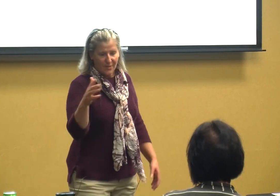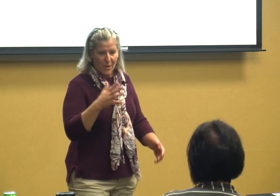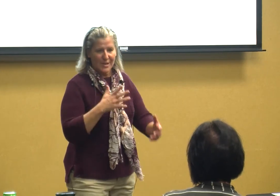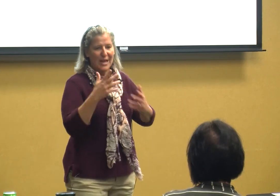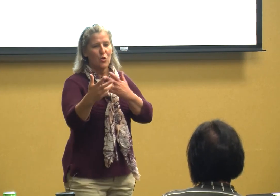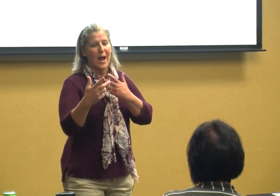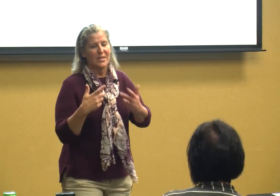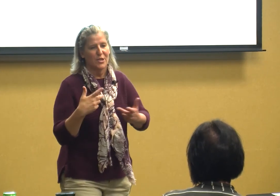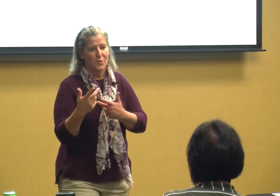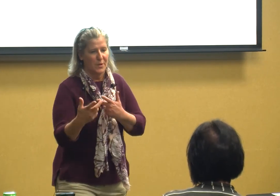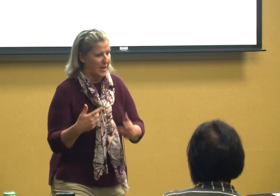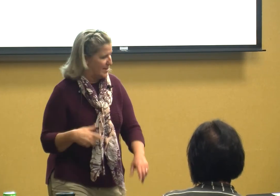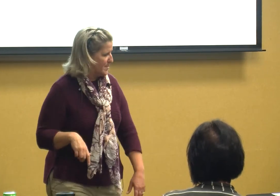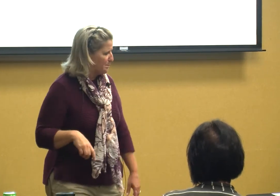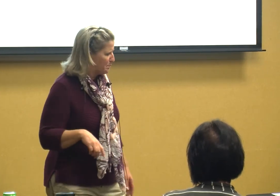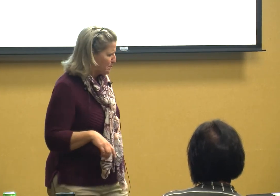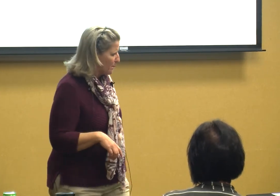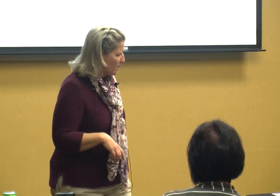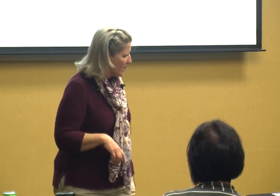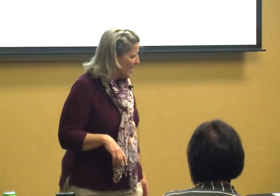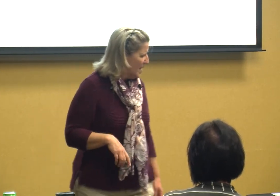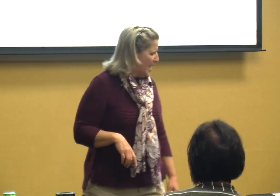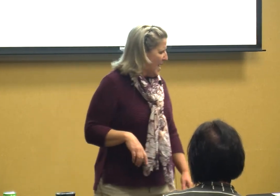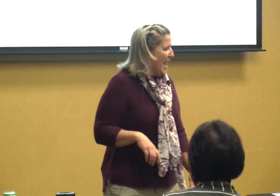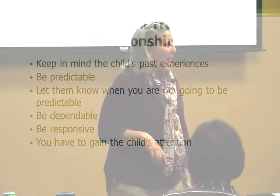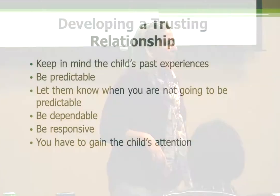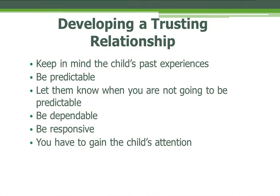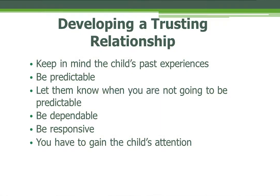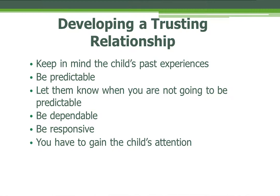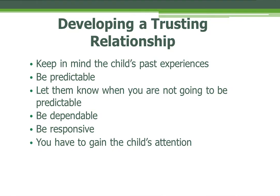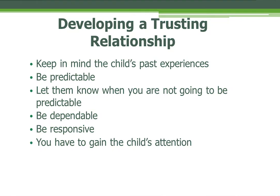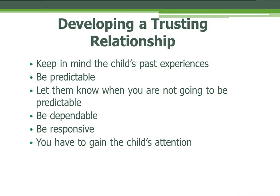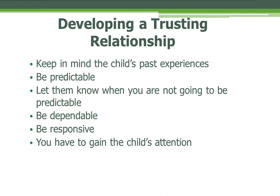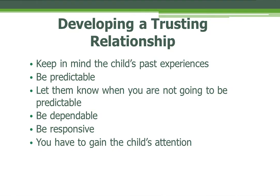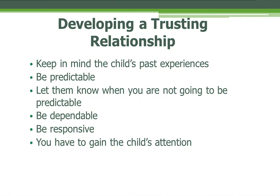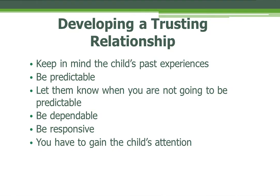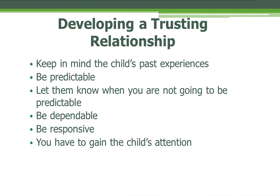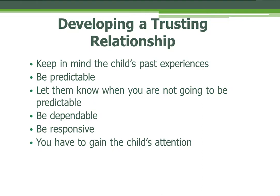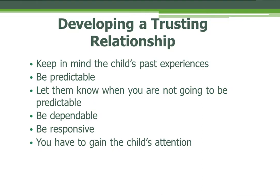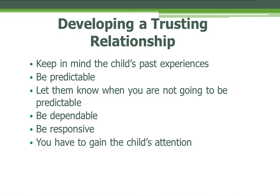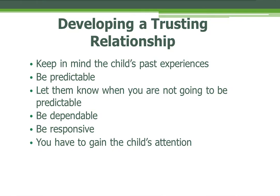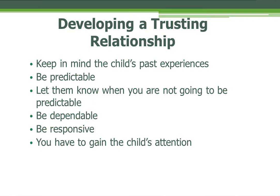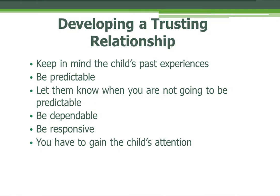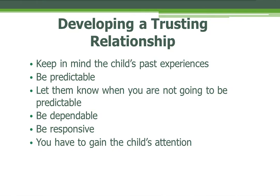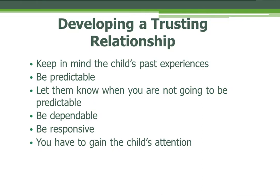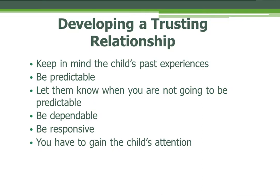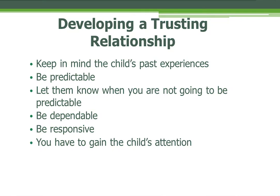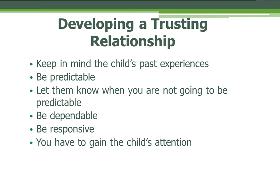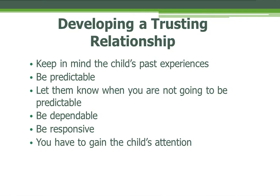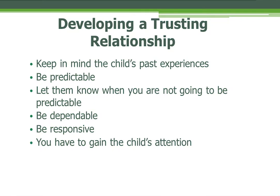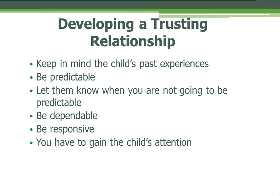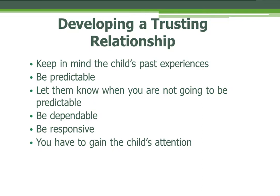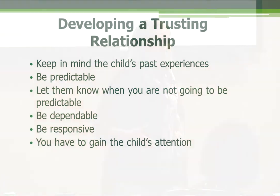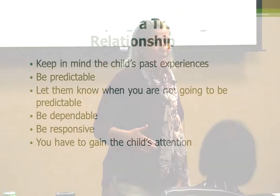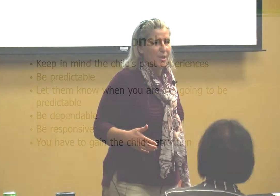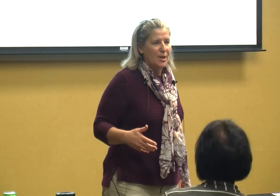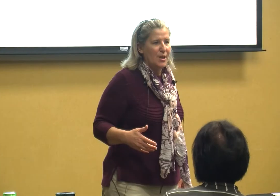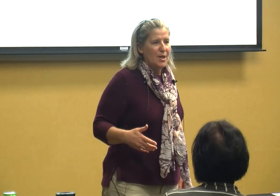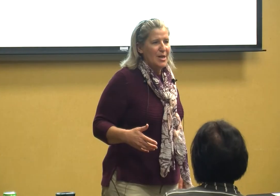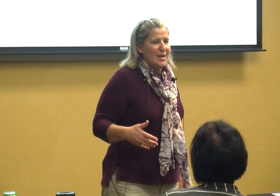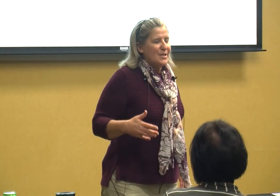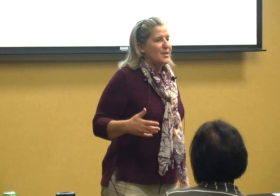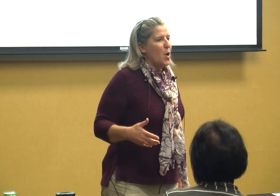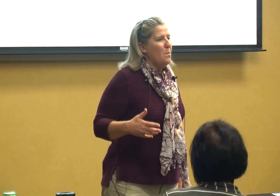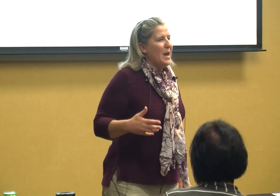those interactions with kids and the other thing is we have to gain the child's attention so many